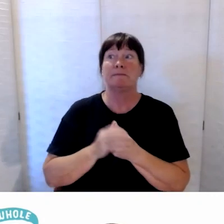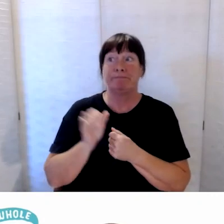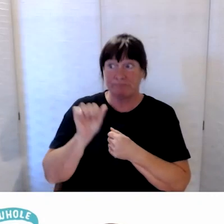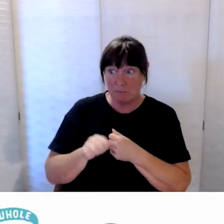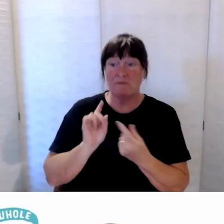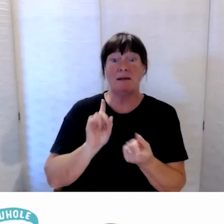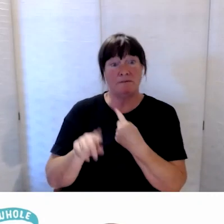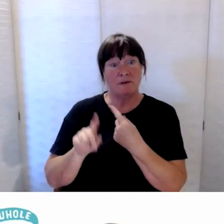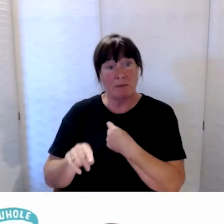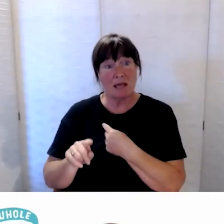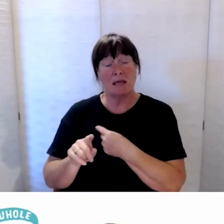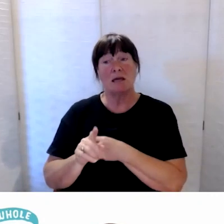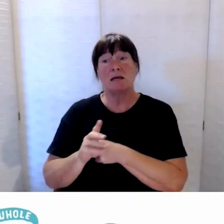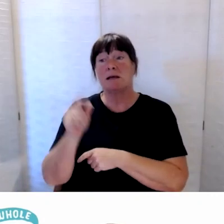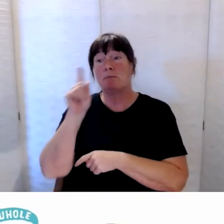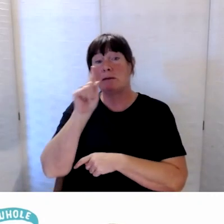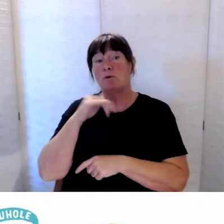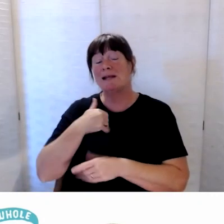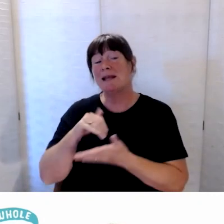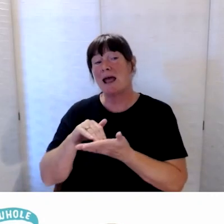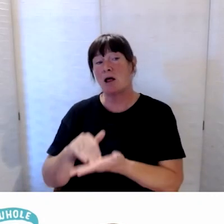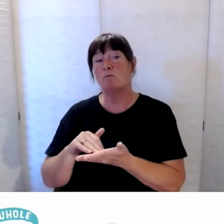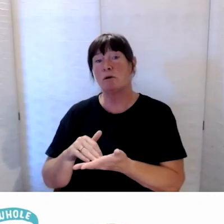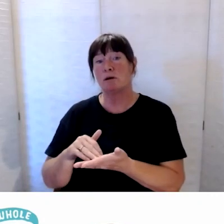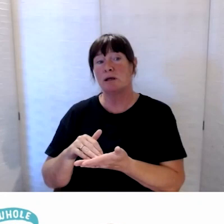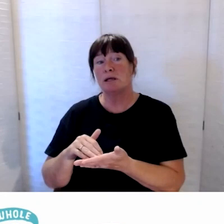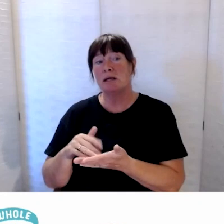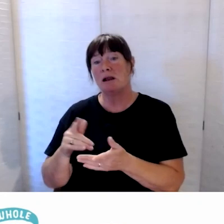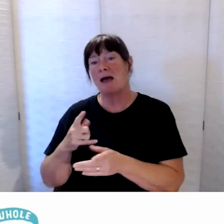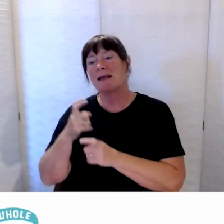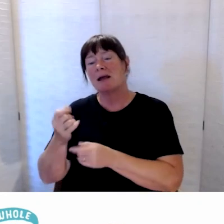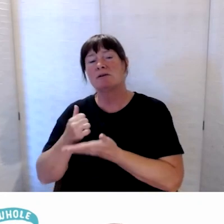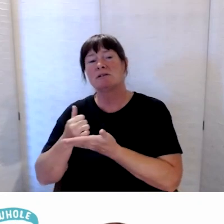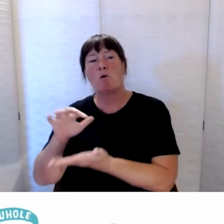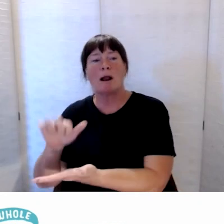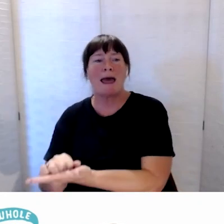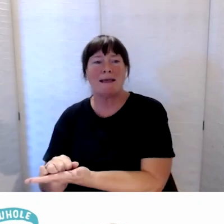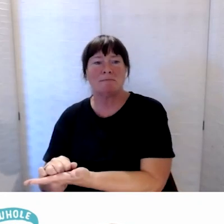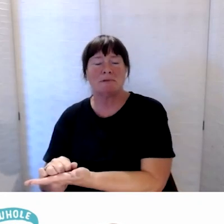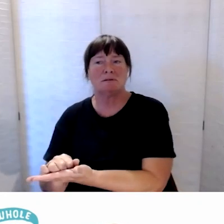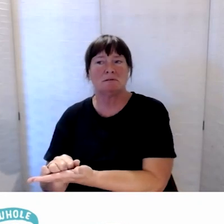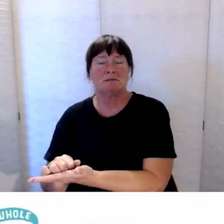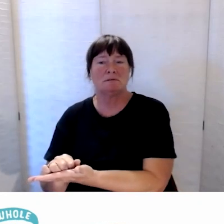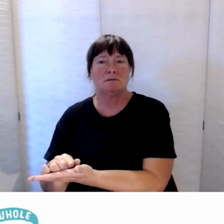assistance with things like carer support claiming and we’ve been working to make